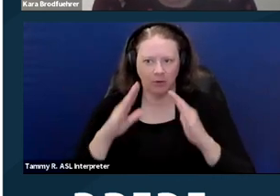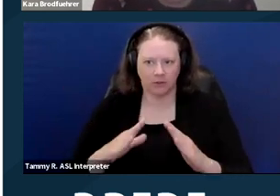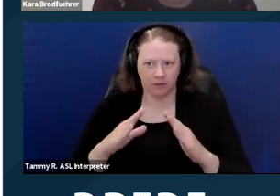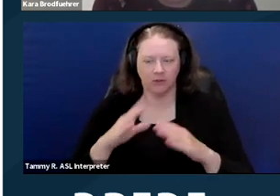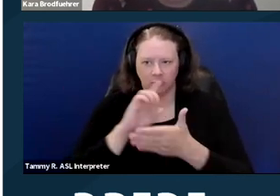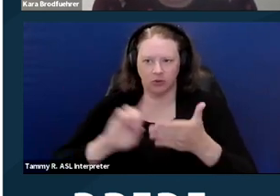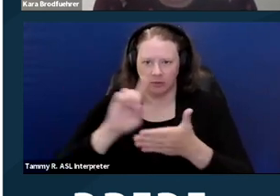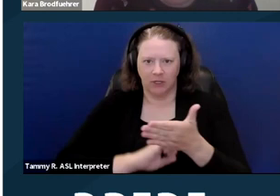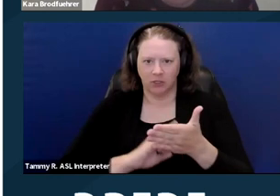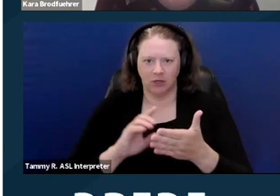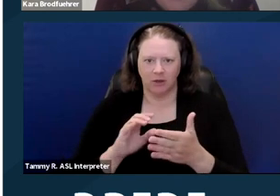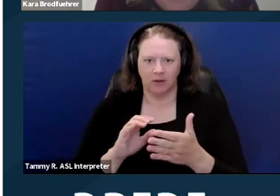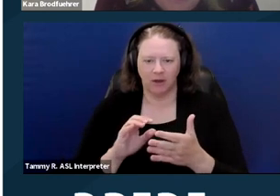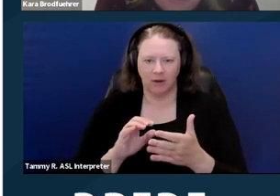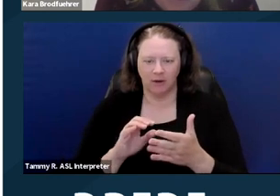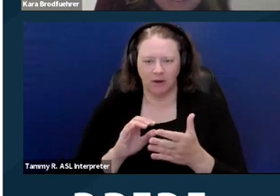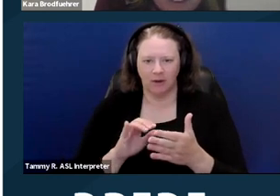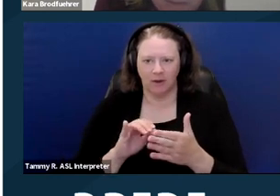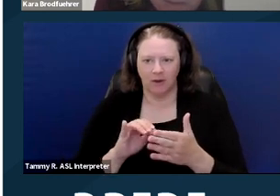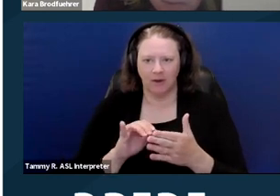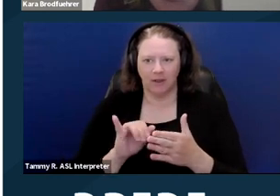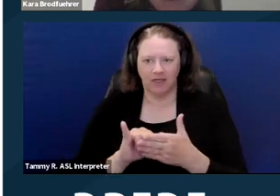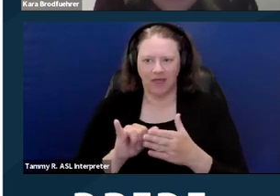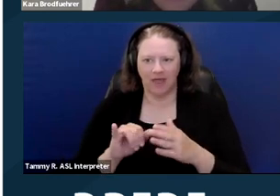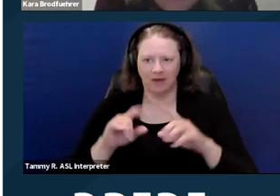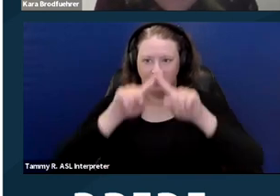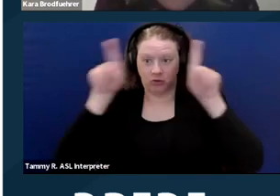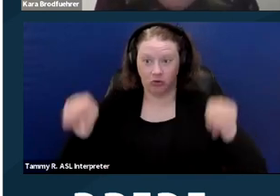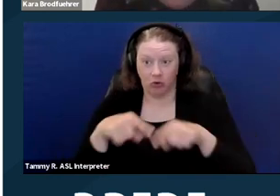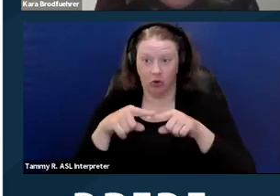The light, like middle blue color